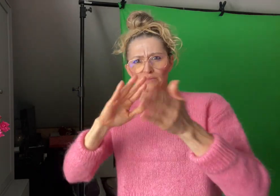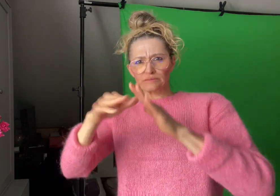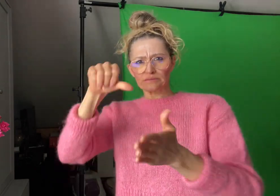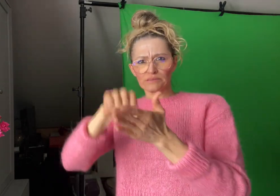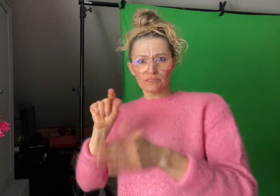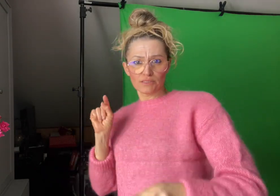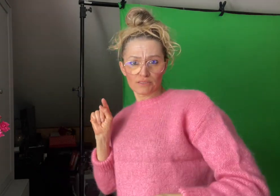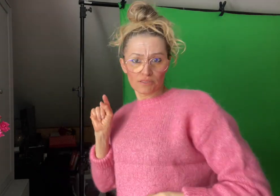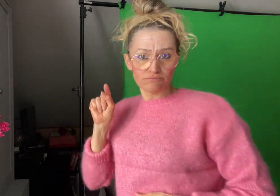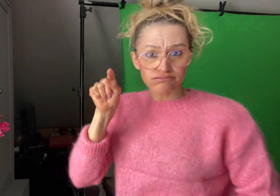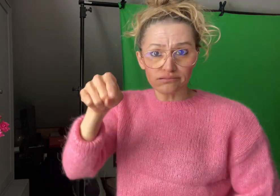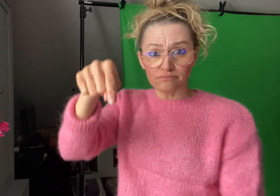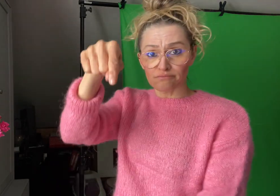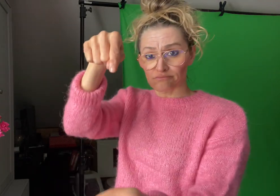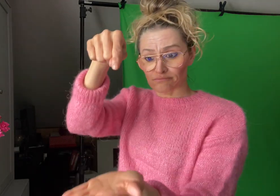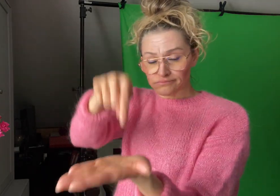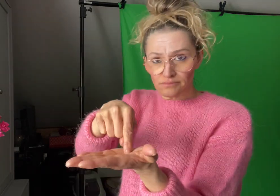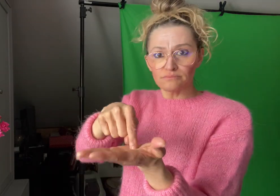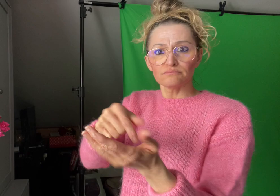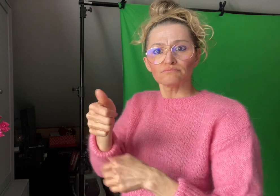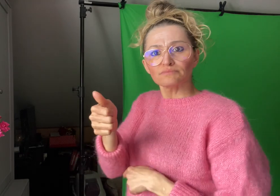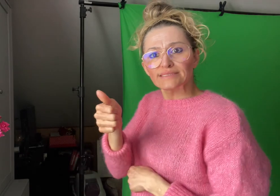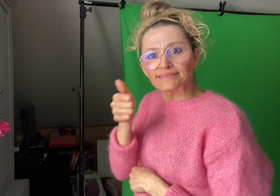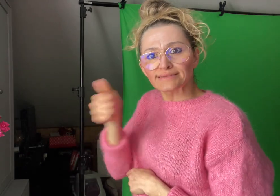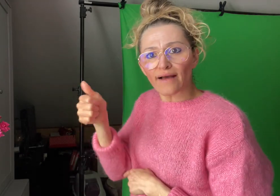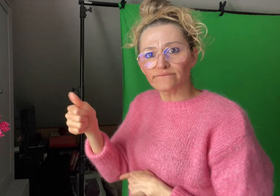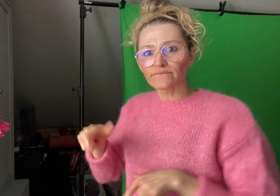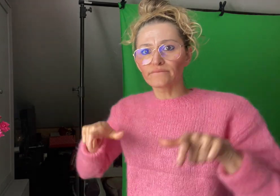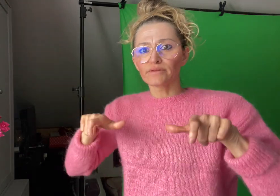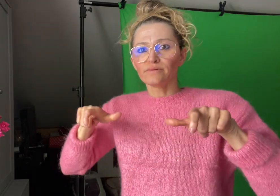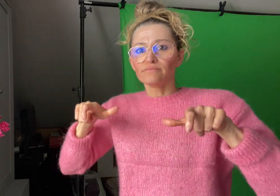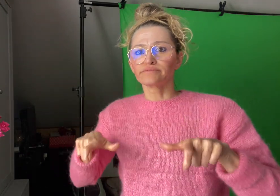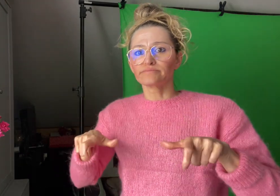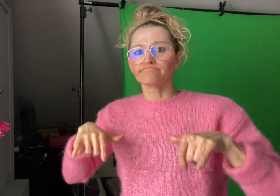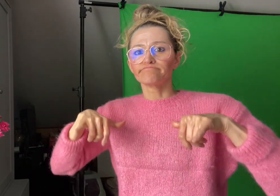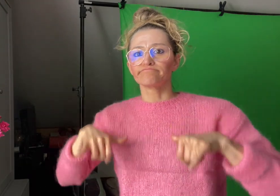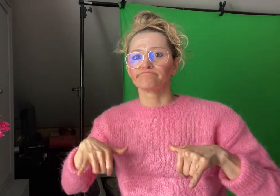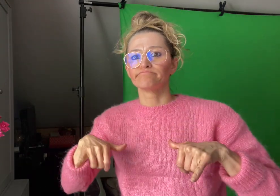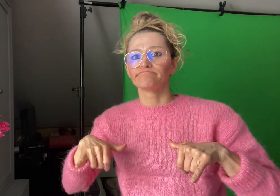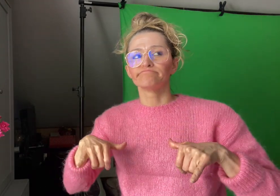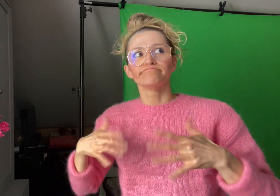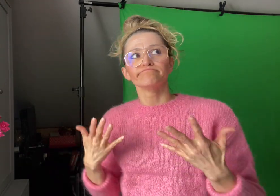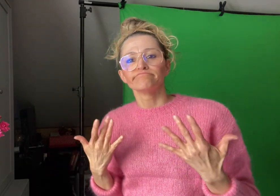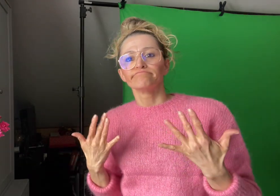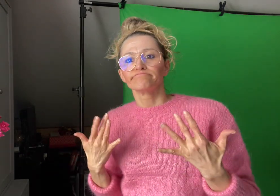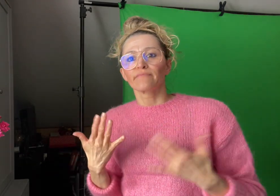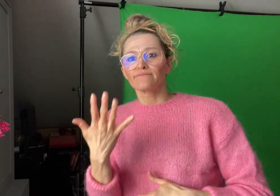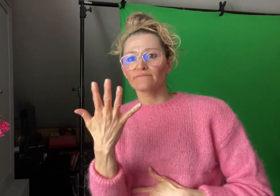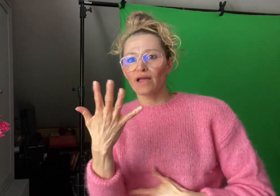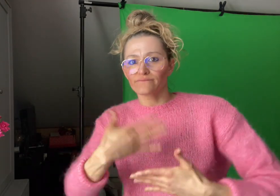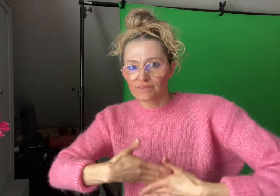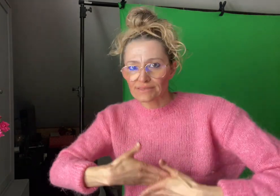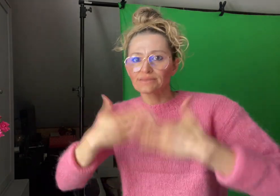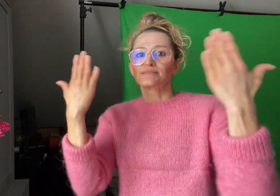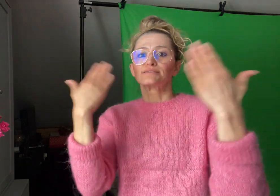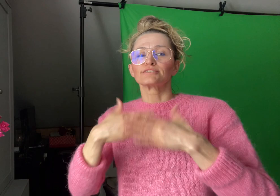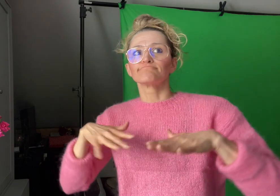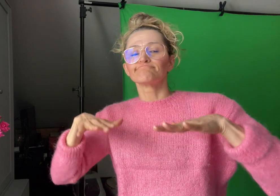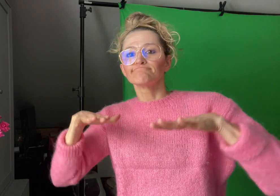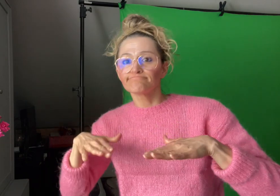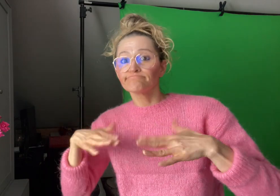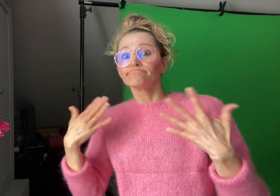destination city. After the isolation, they will be asked